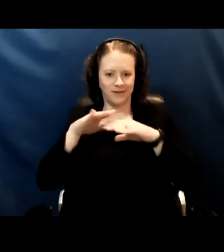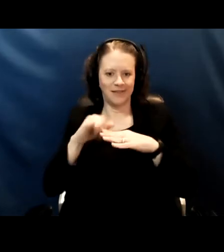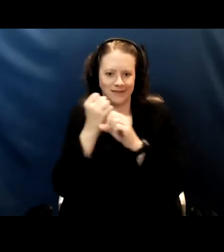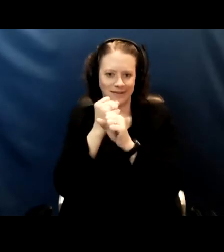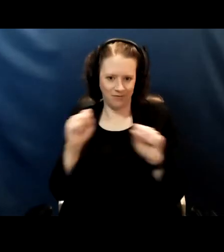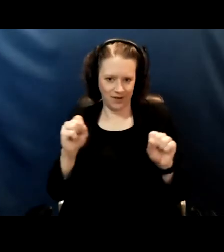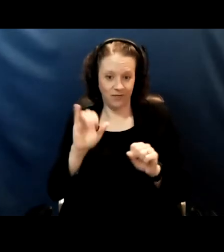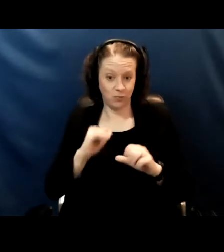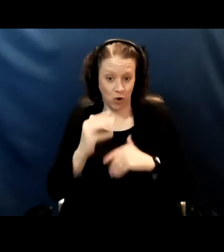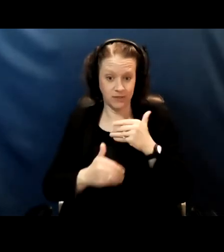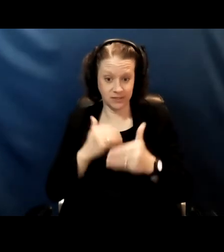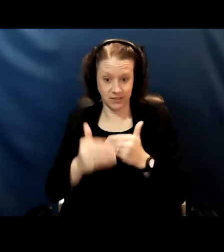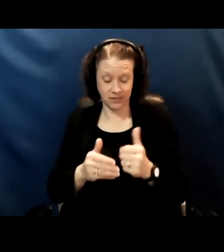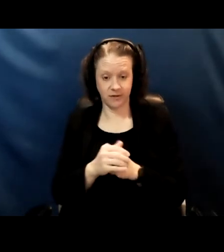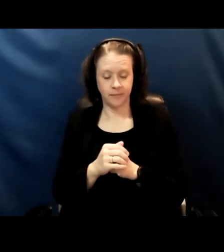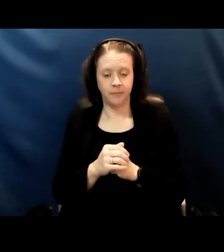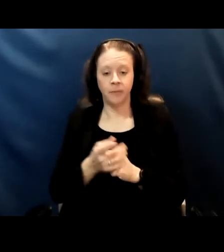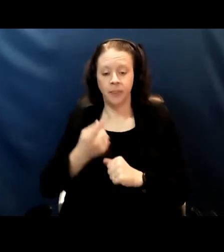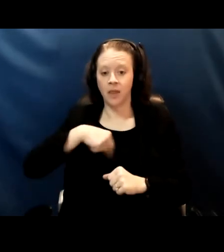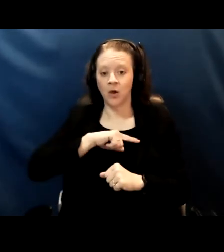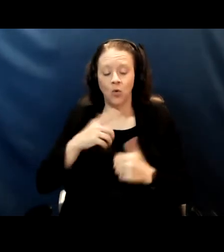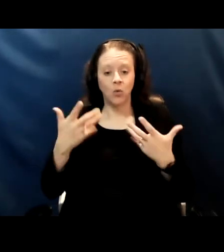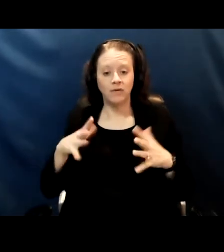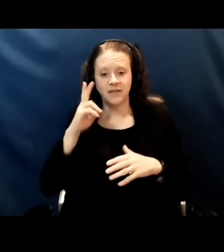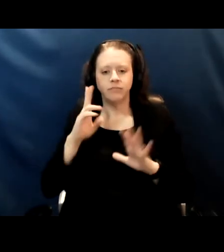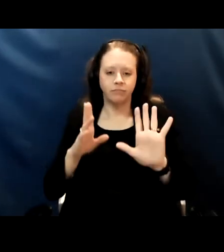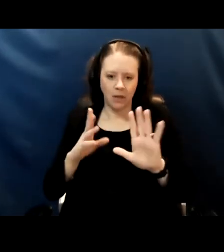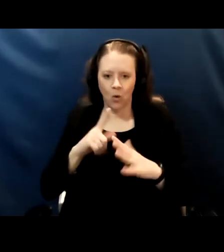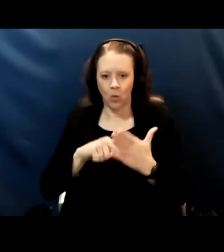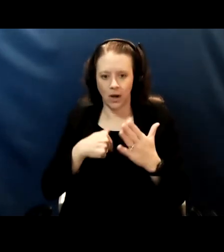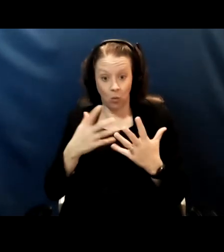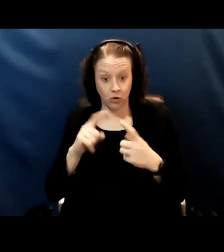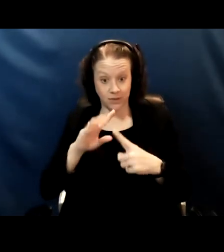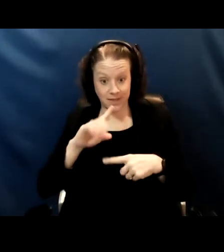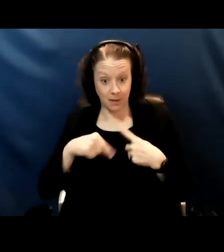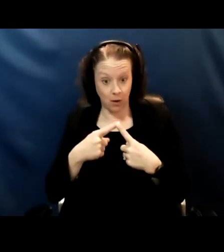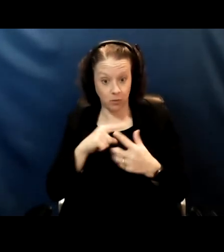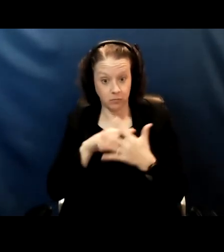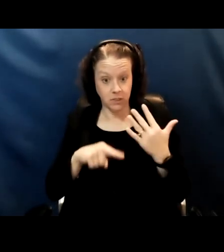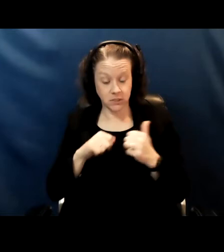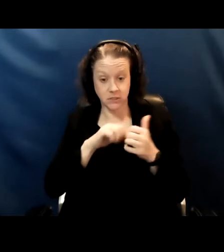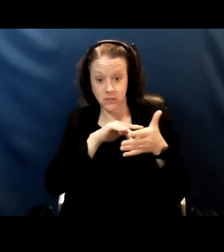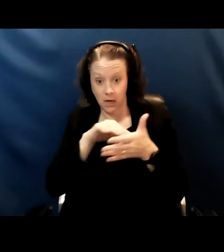We have seen exempt, and what I wanna say about these studies is that when transmission happened